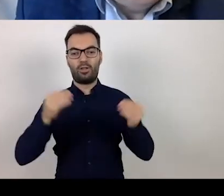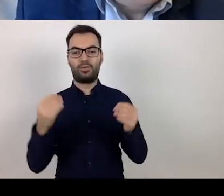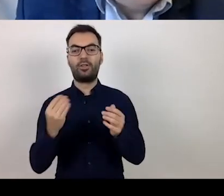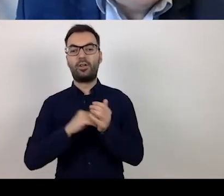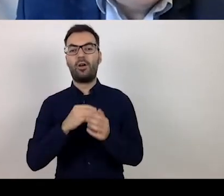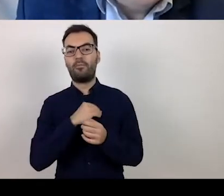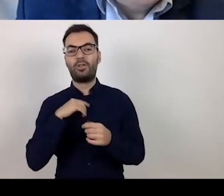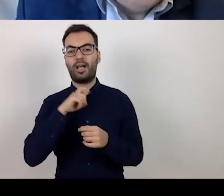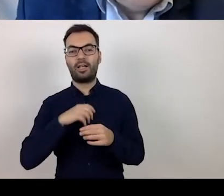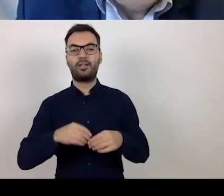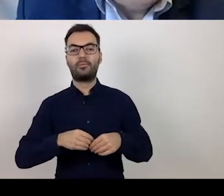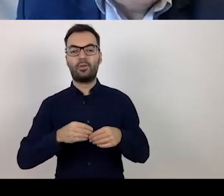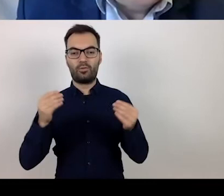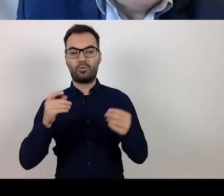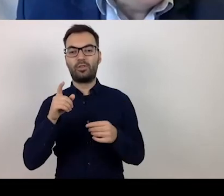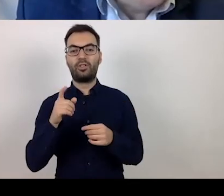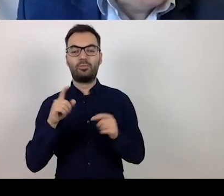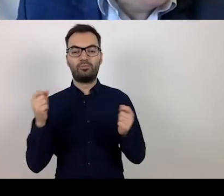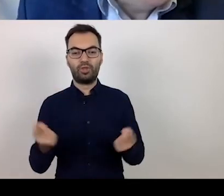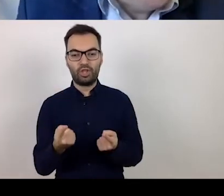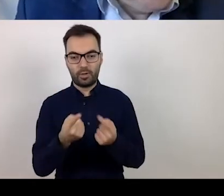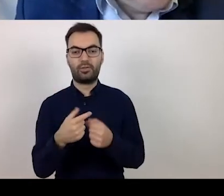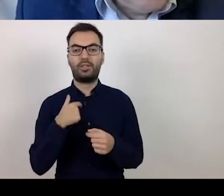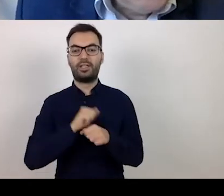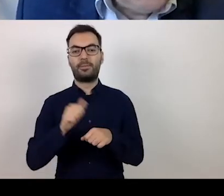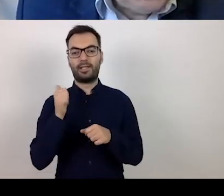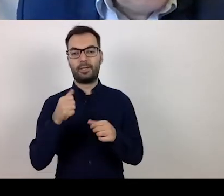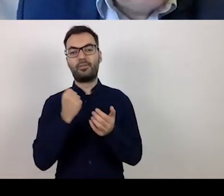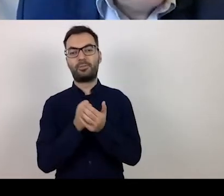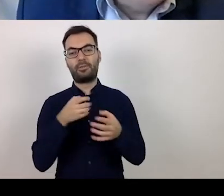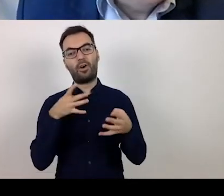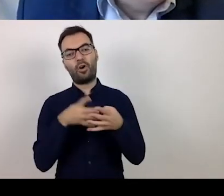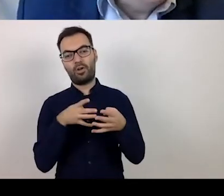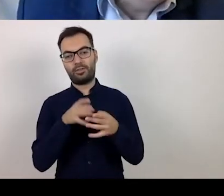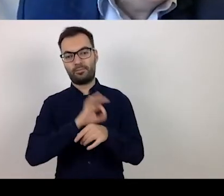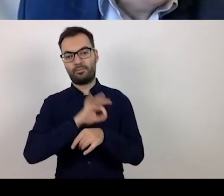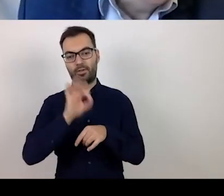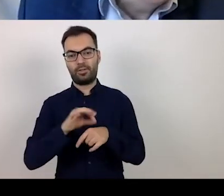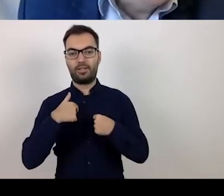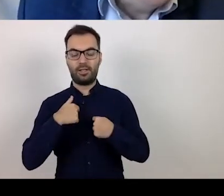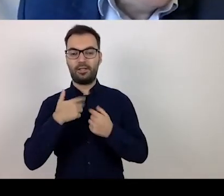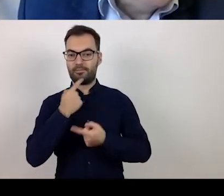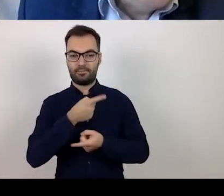and the Polish Agency for Enterprise Development. I am an expert in project evaluation, so I am a practitioner.